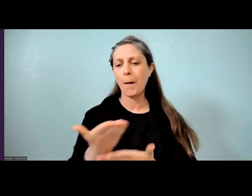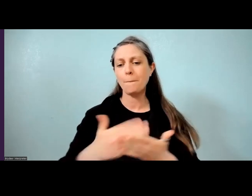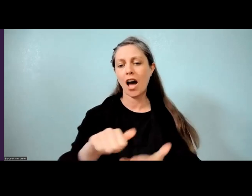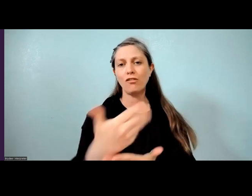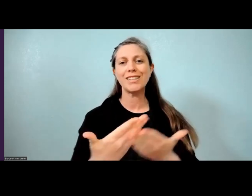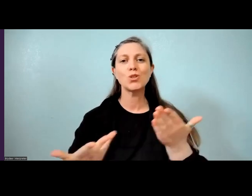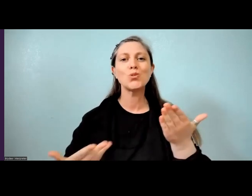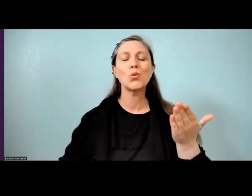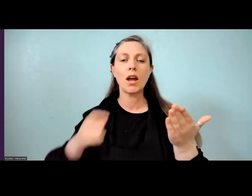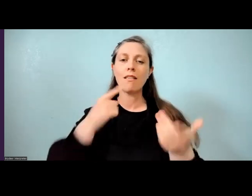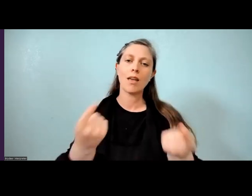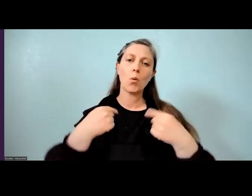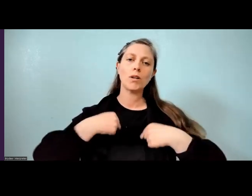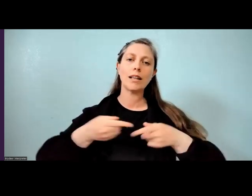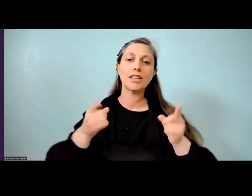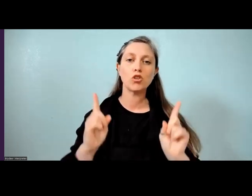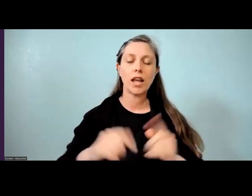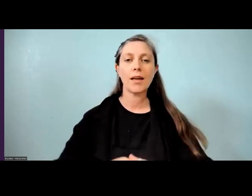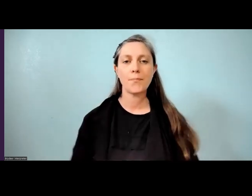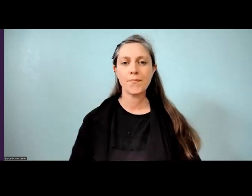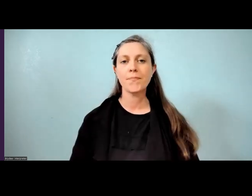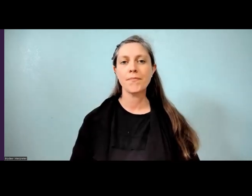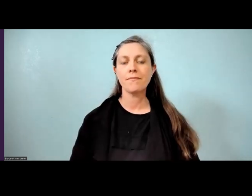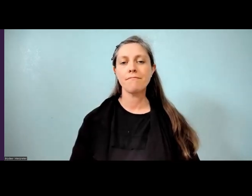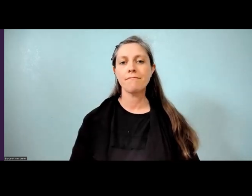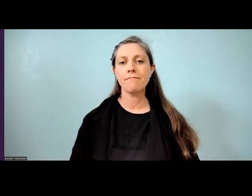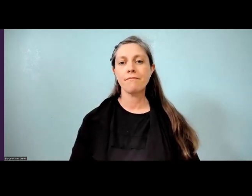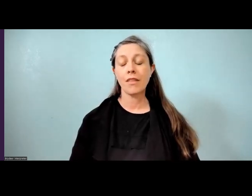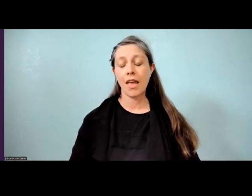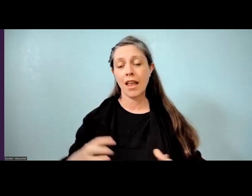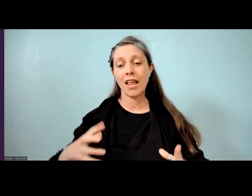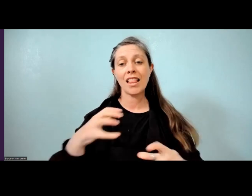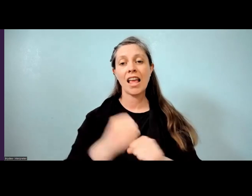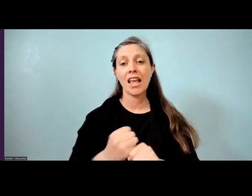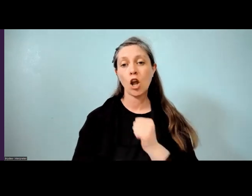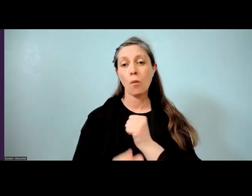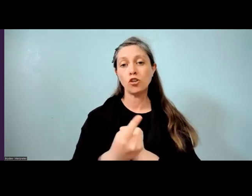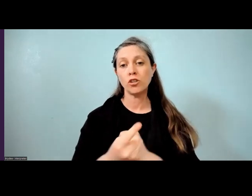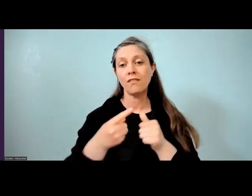which they will share and will provide opportunity to answer questions on following the presentation.